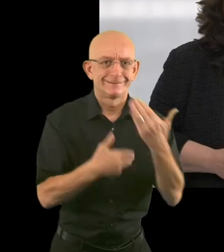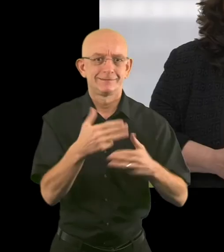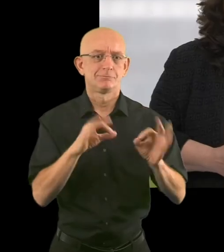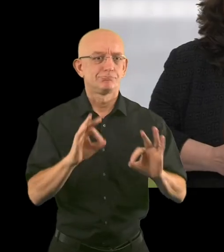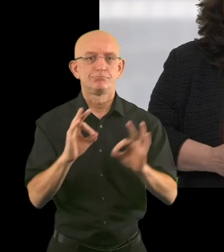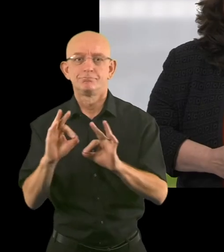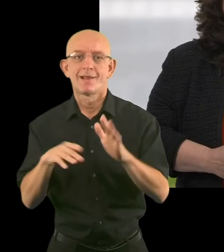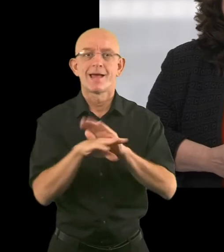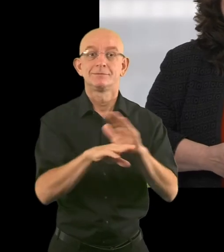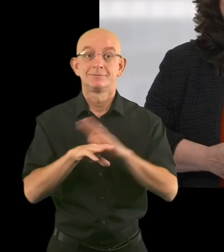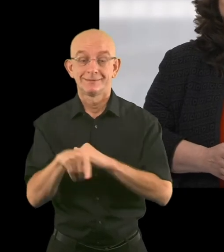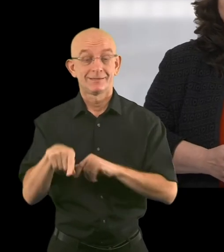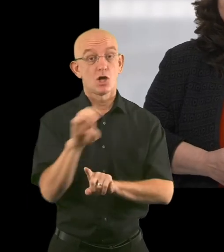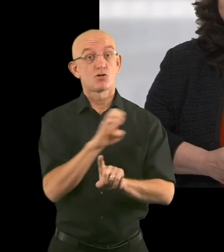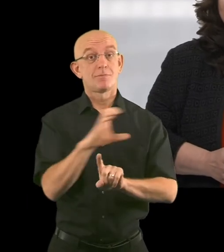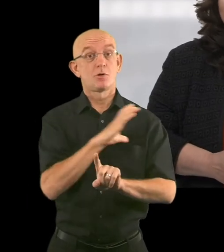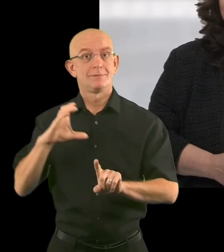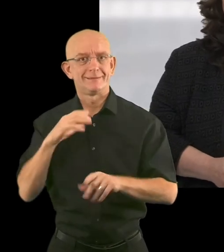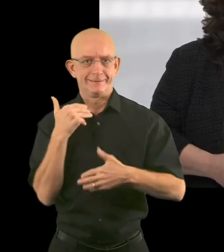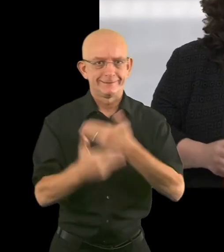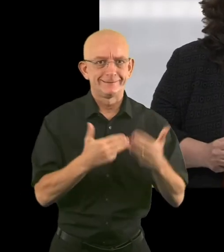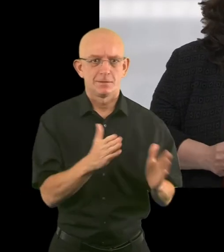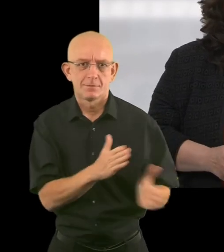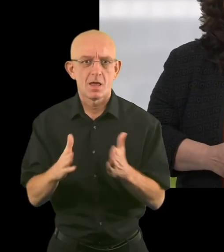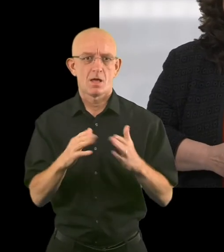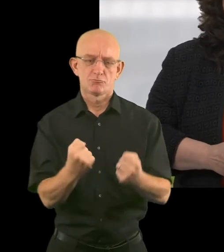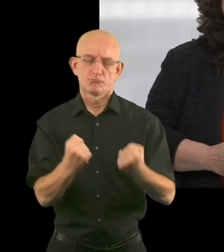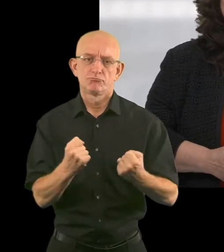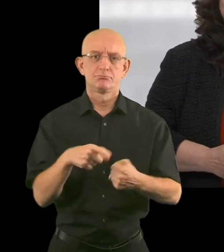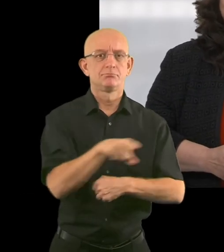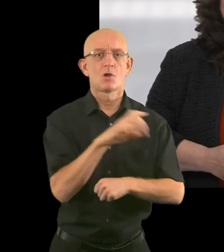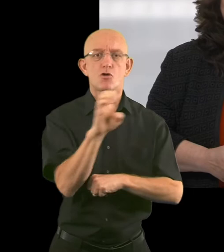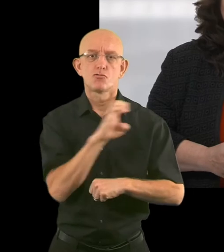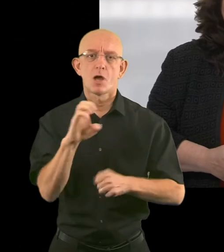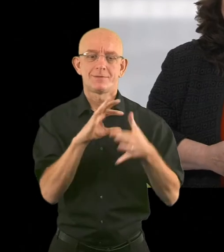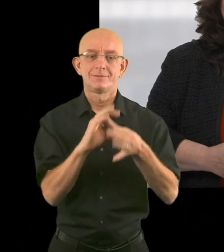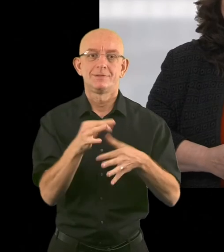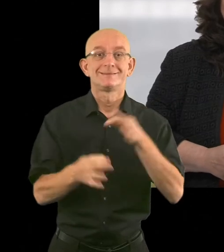The European Commission is preparing a new and strengthened European disability strategy.